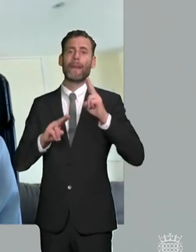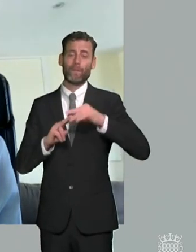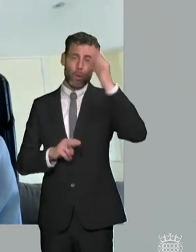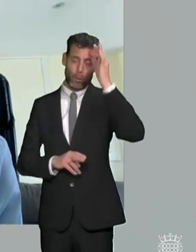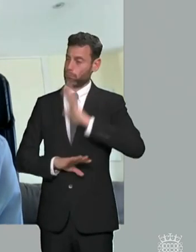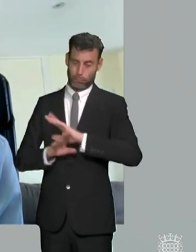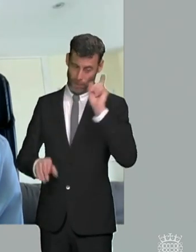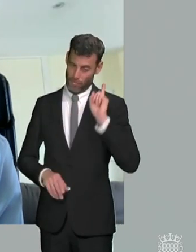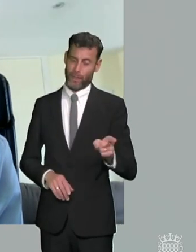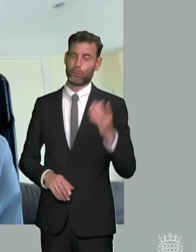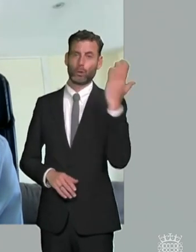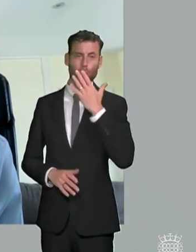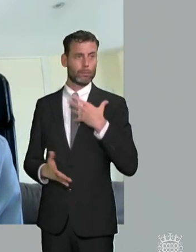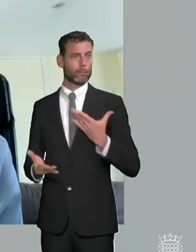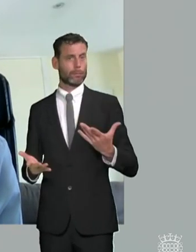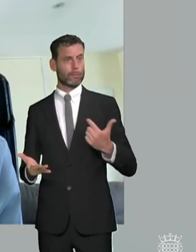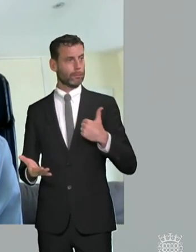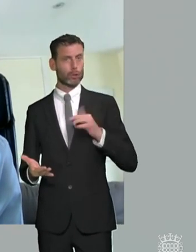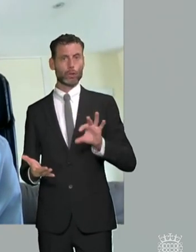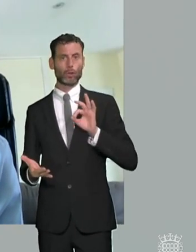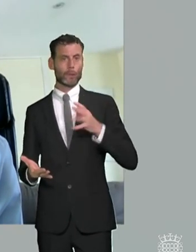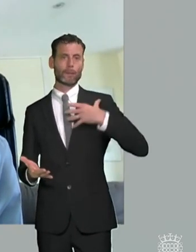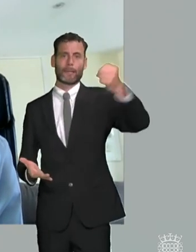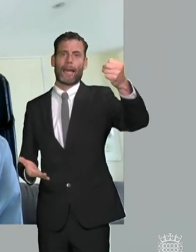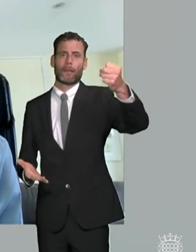there's a little bit of softening if the list is created in co-production